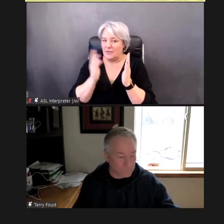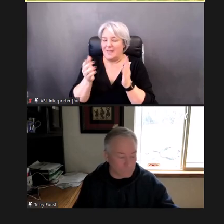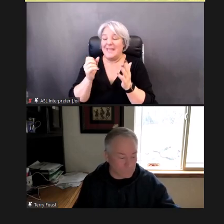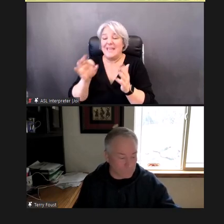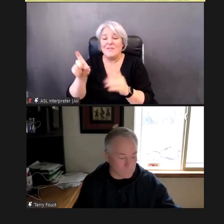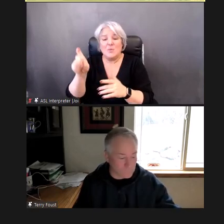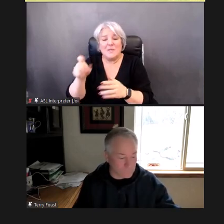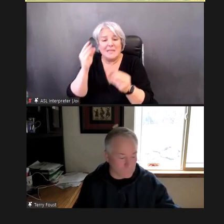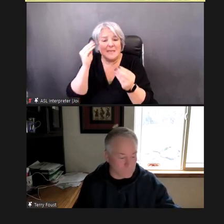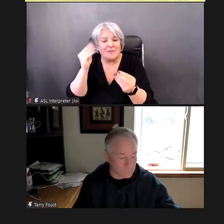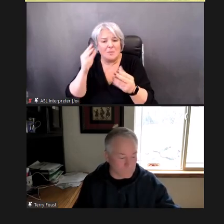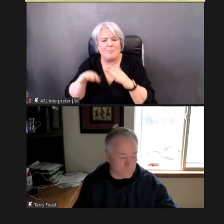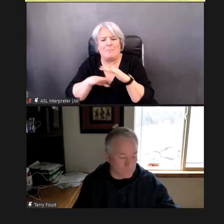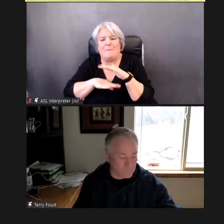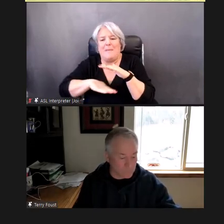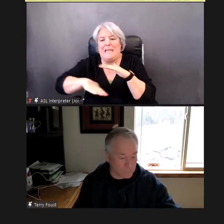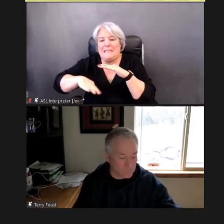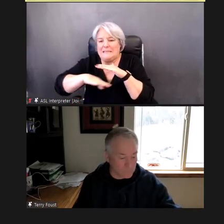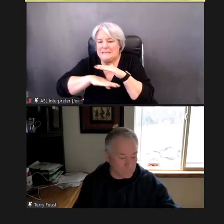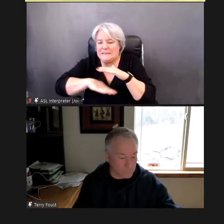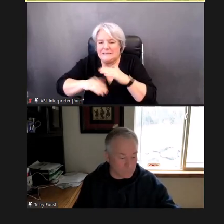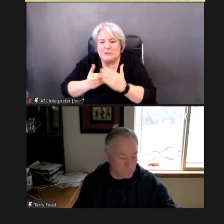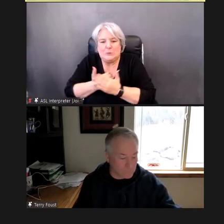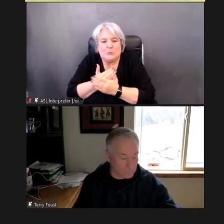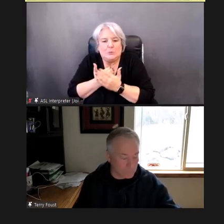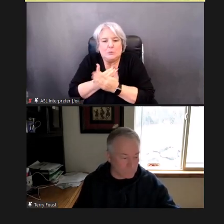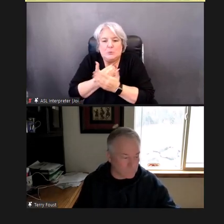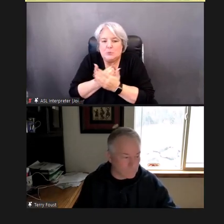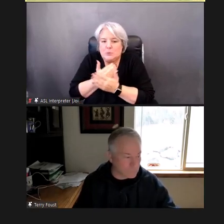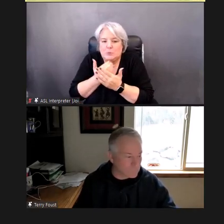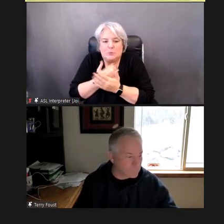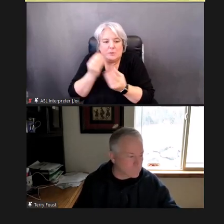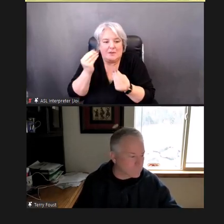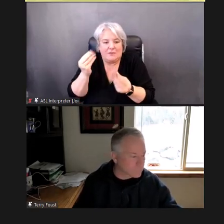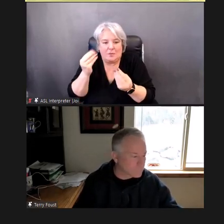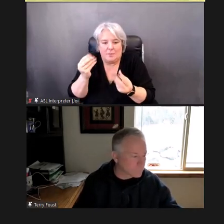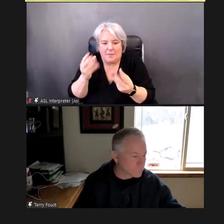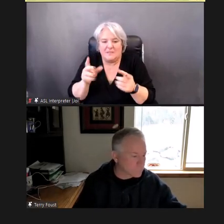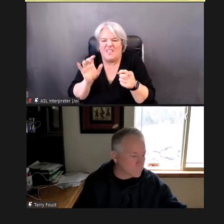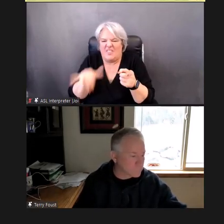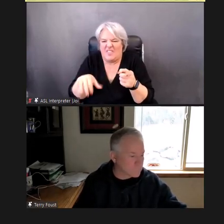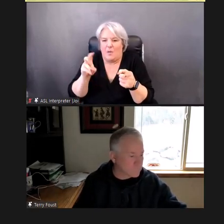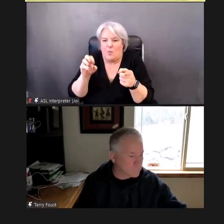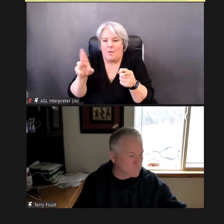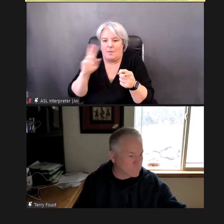that's the webinar that you'll want to attend for sure, and if you know